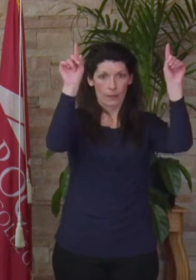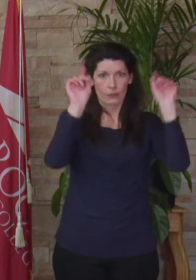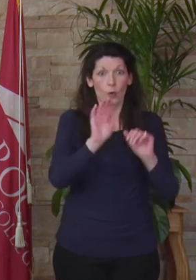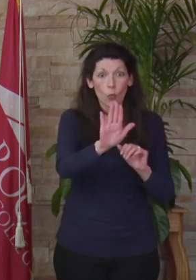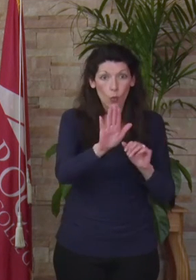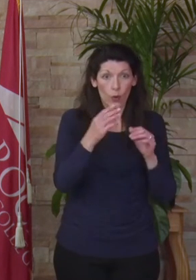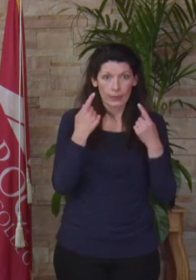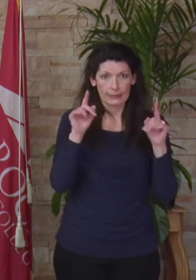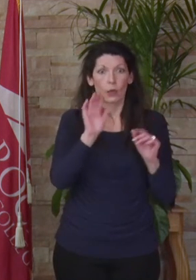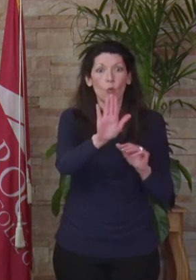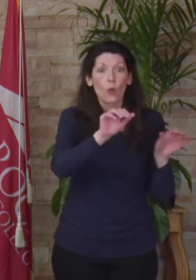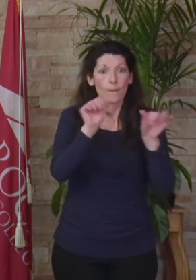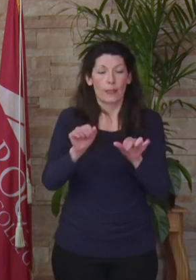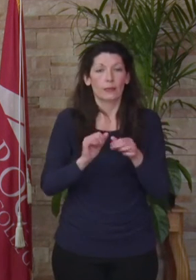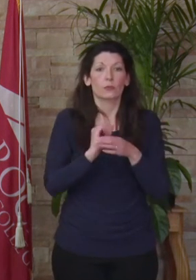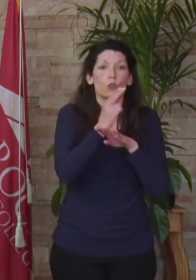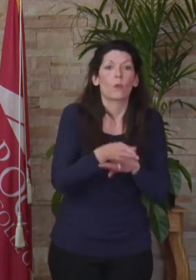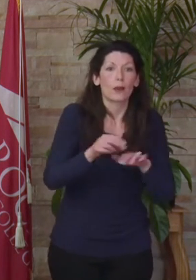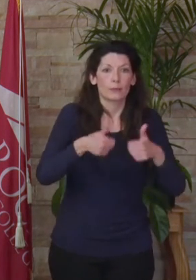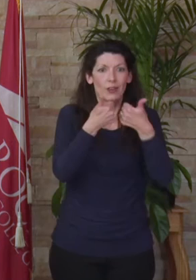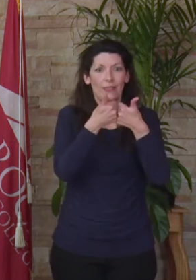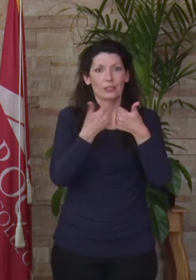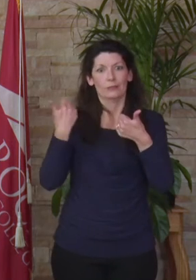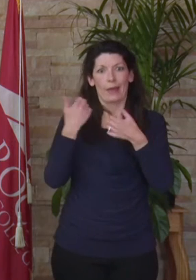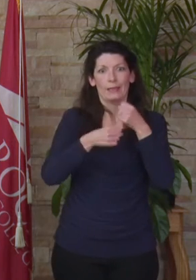your ability to overcome the challenges of the last year that we're celebrating today.